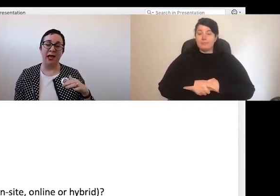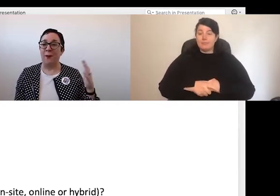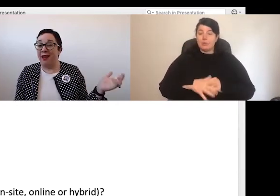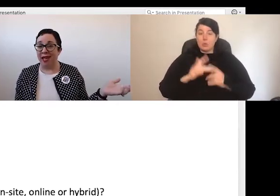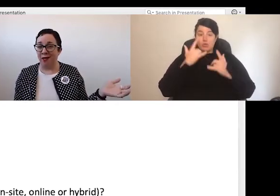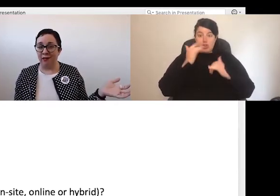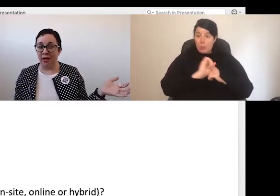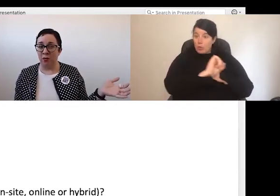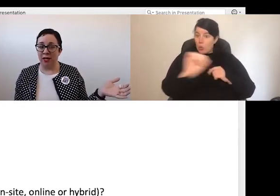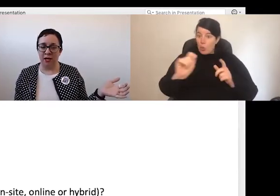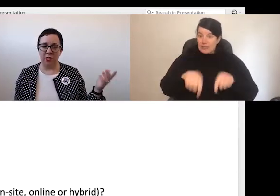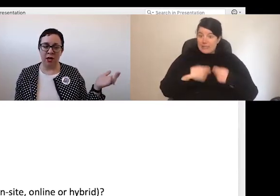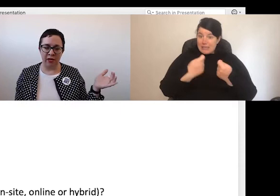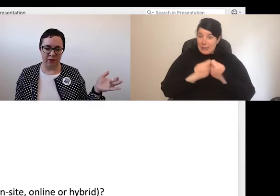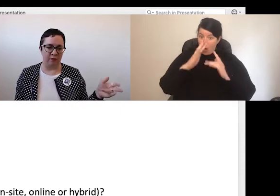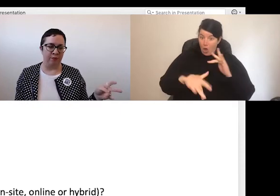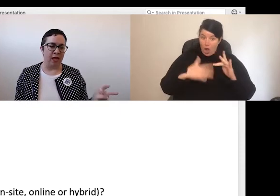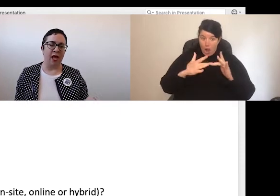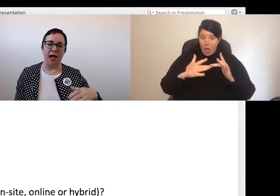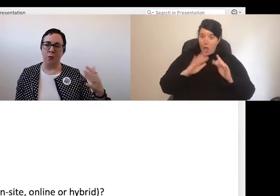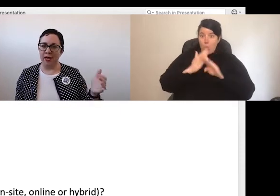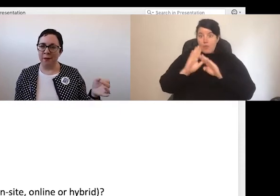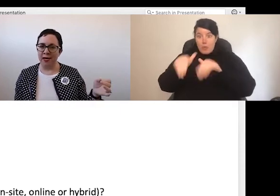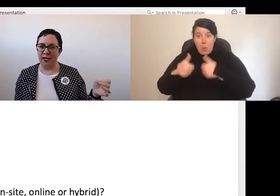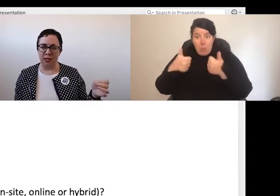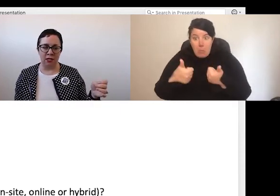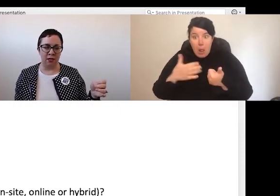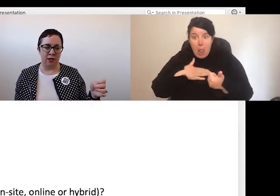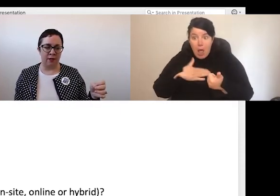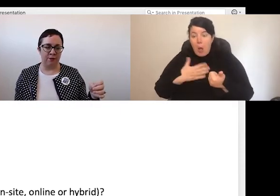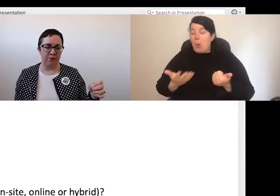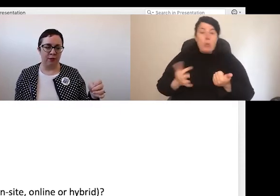about how online working is going for them and whether they might need